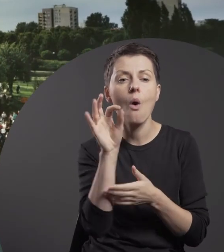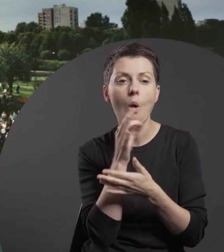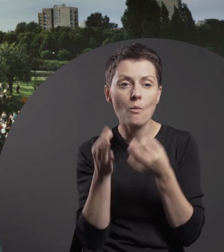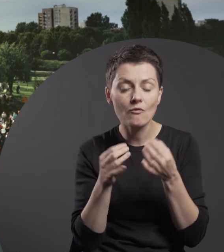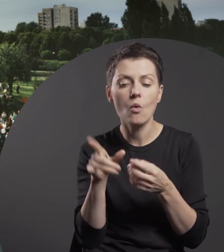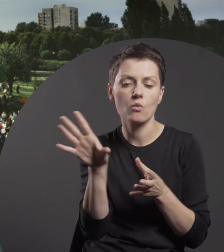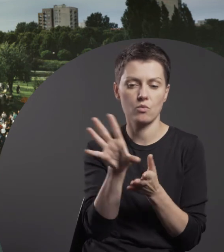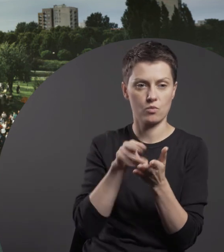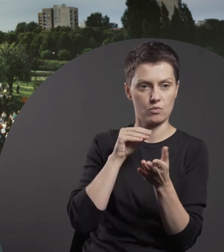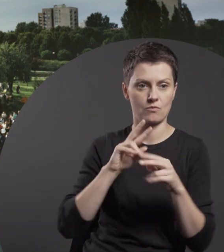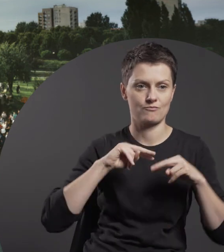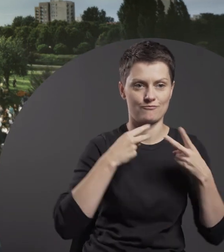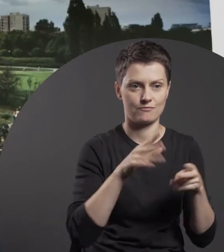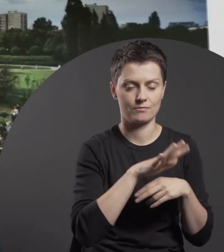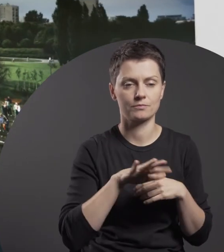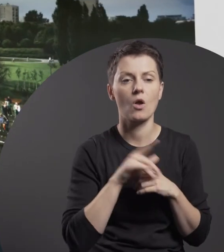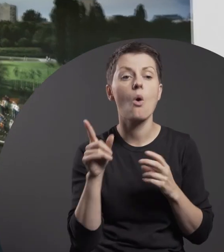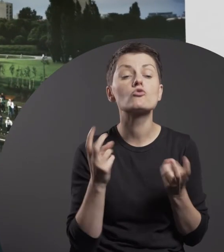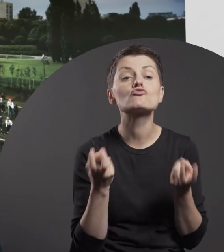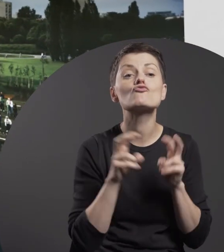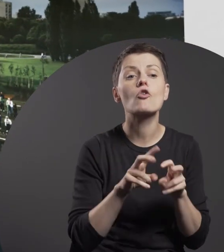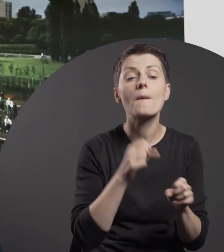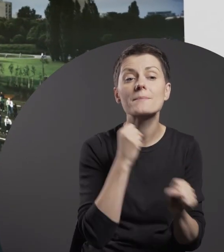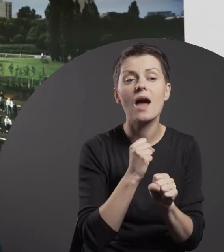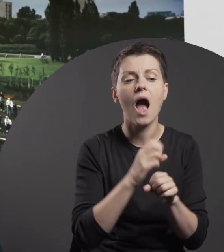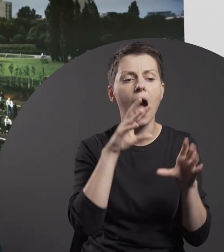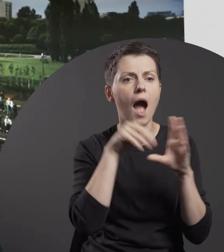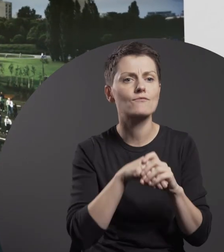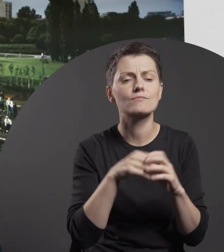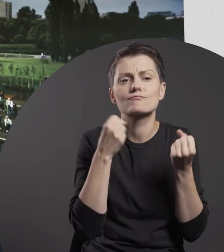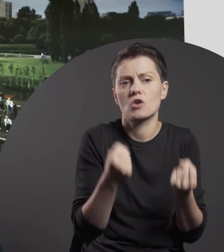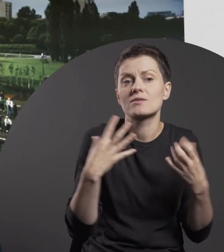The artist created a work that defies clear-cut demarcation and exists in the liminal space